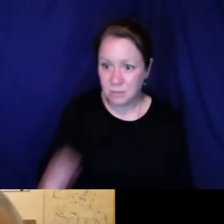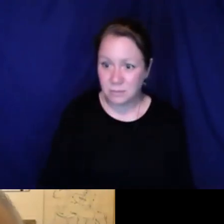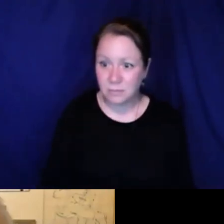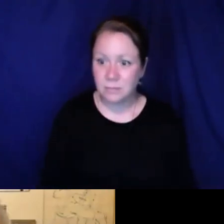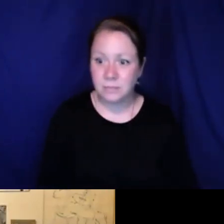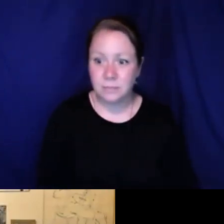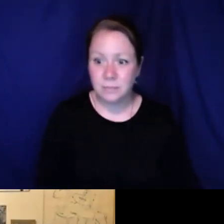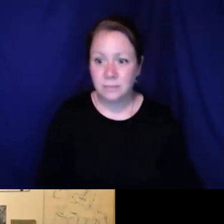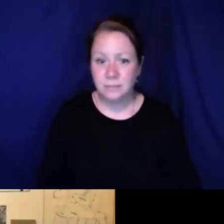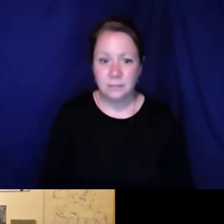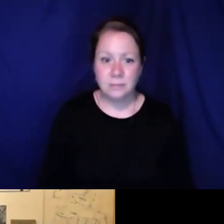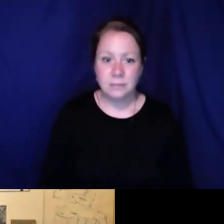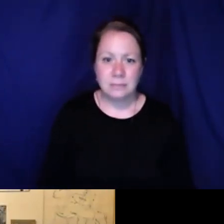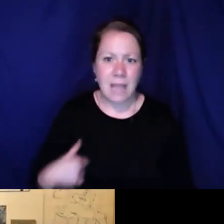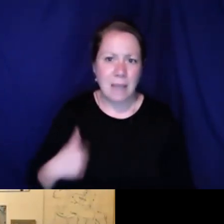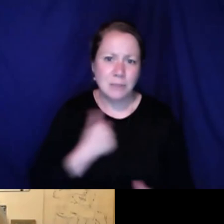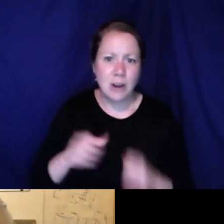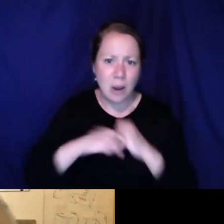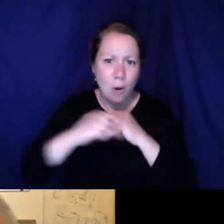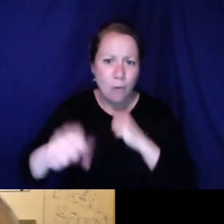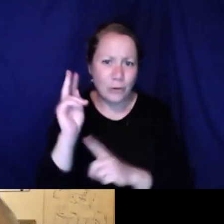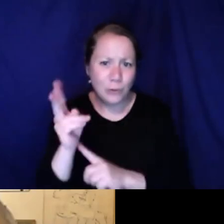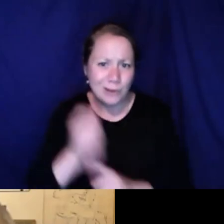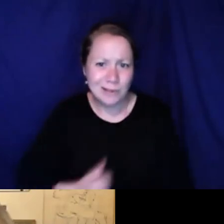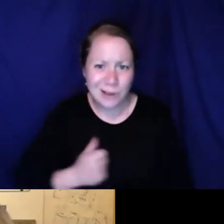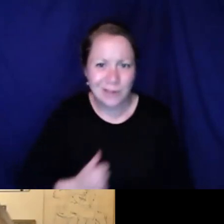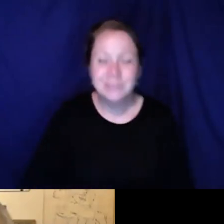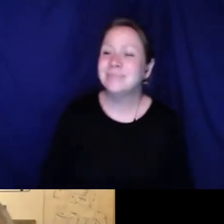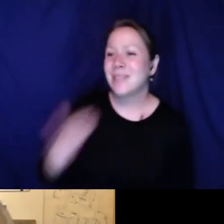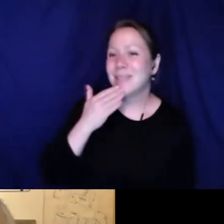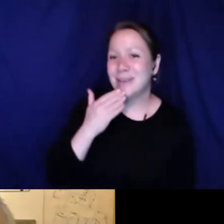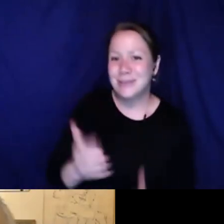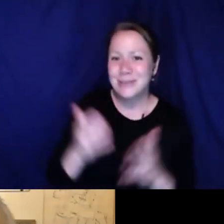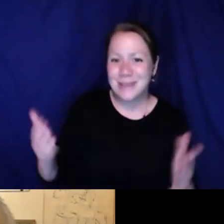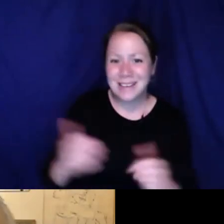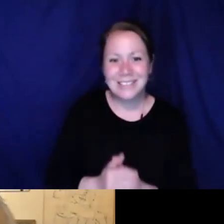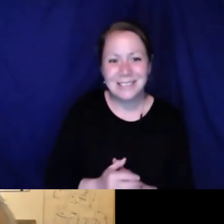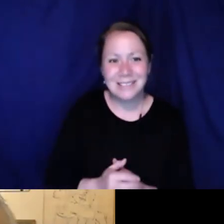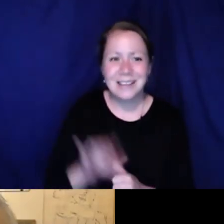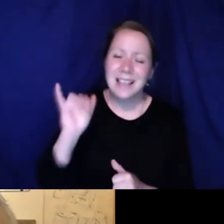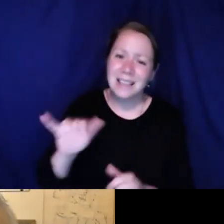be. Those would be some areas I would point to